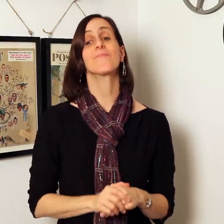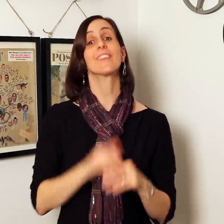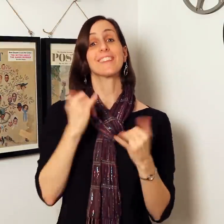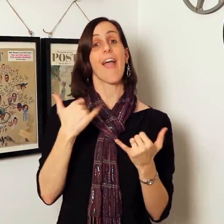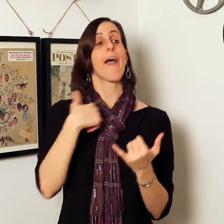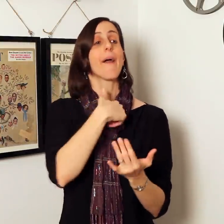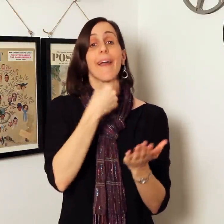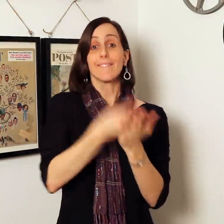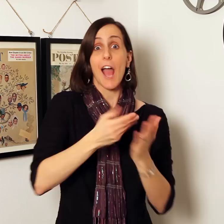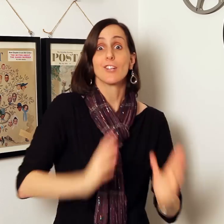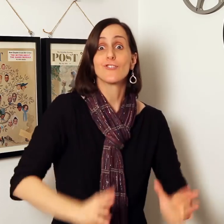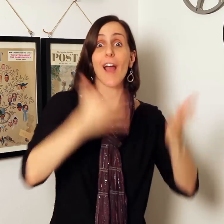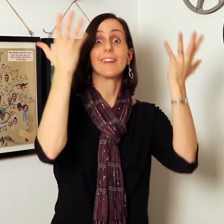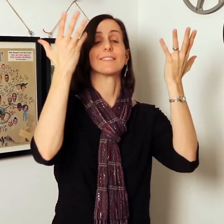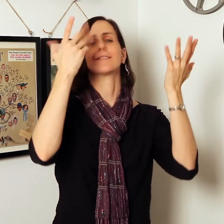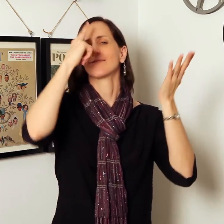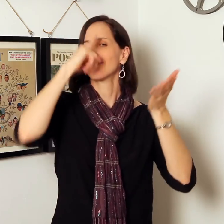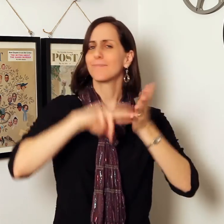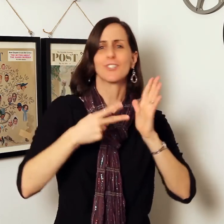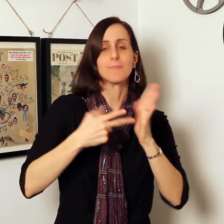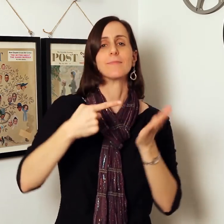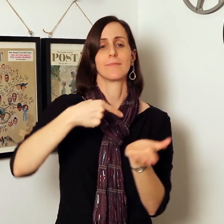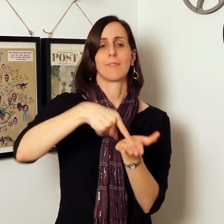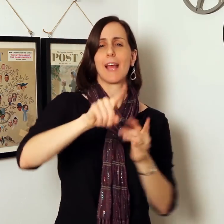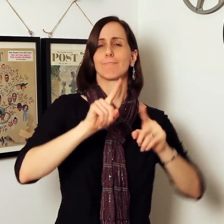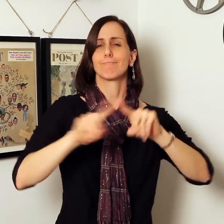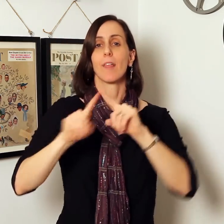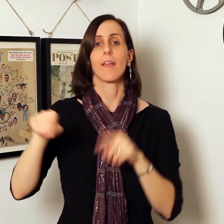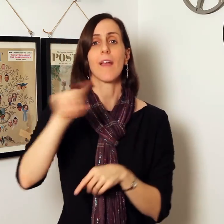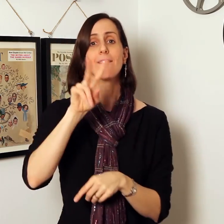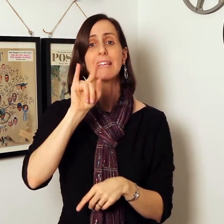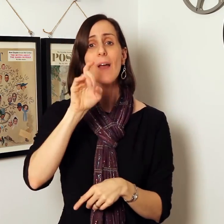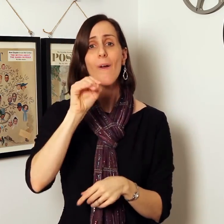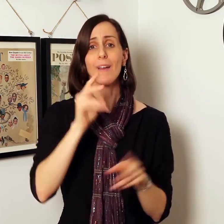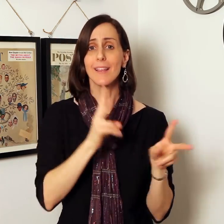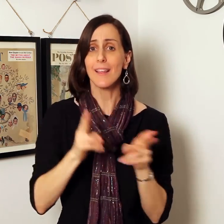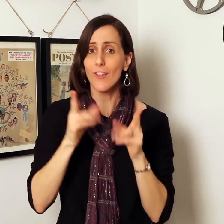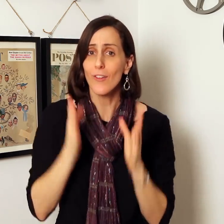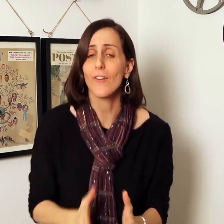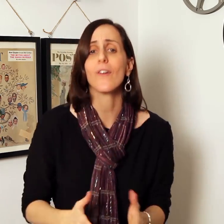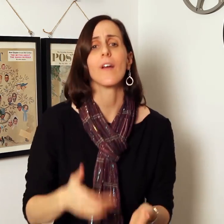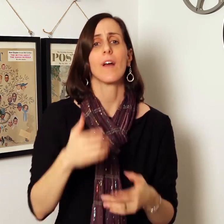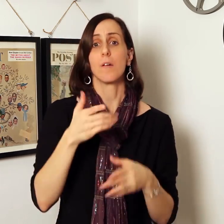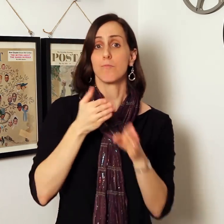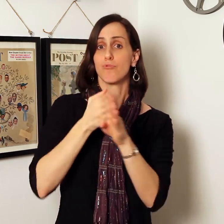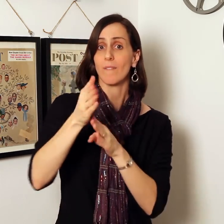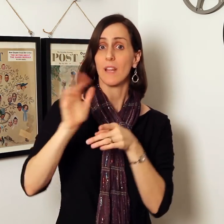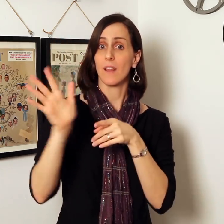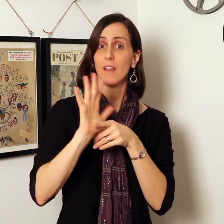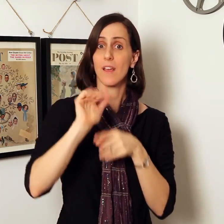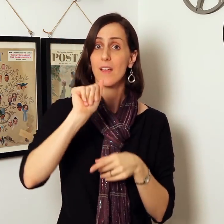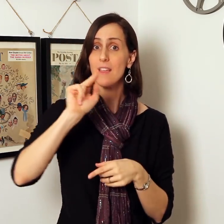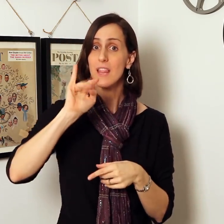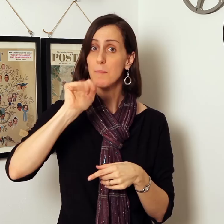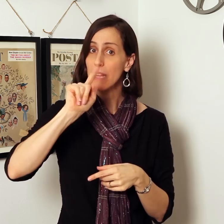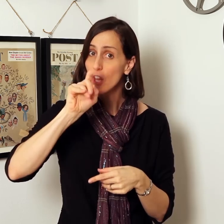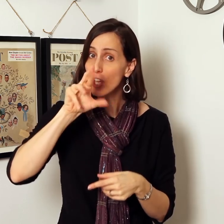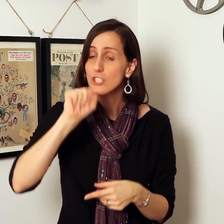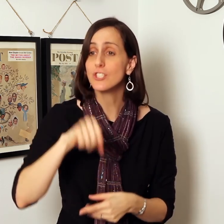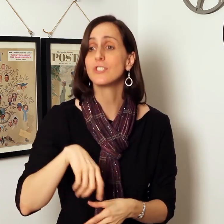Now, the purpose of the fundraiser is to pay different video editors and professional animators. We also aim